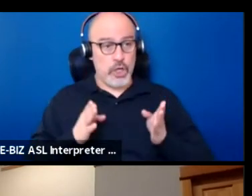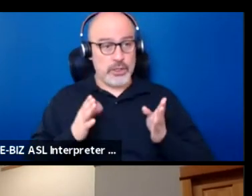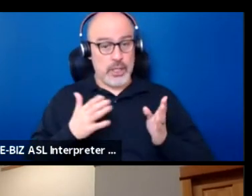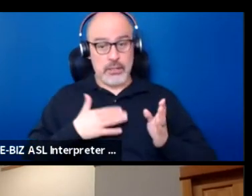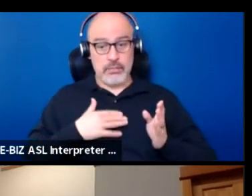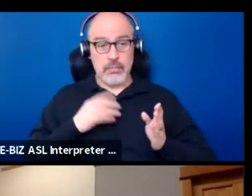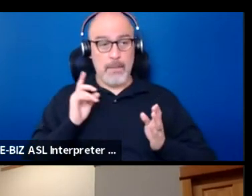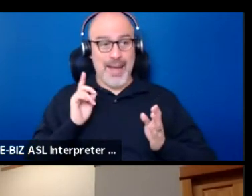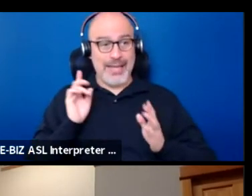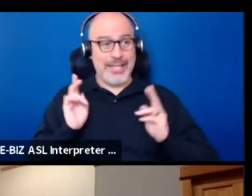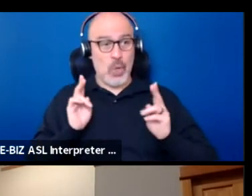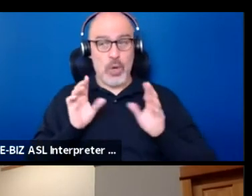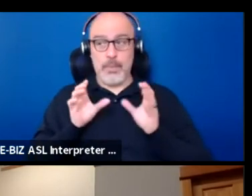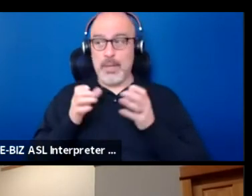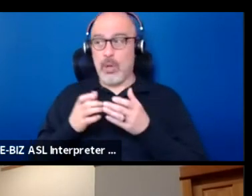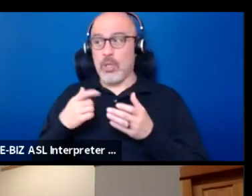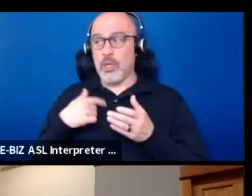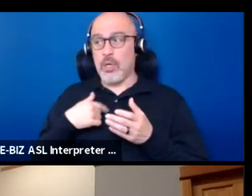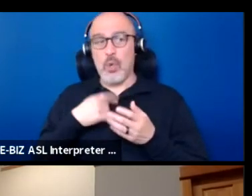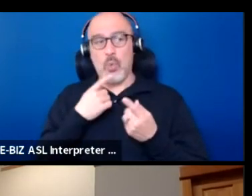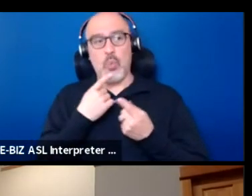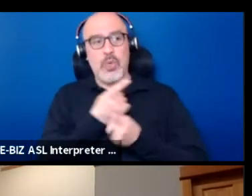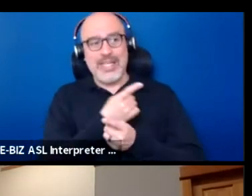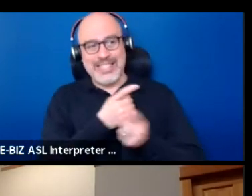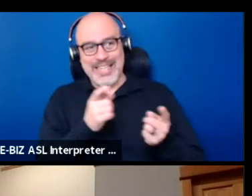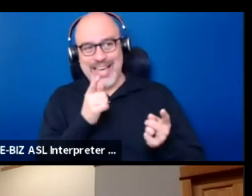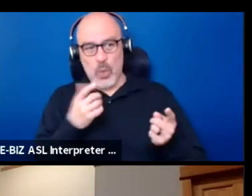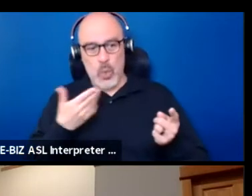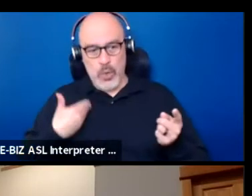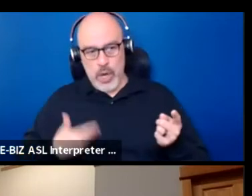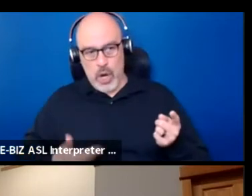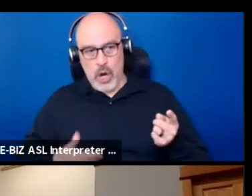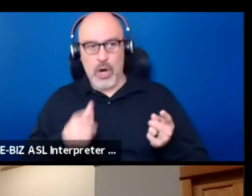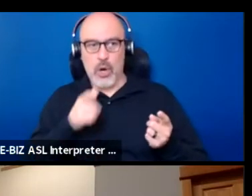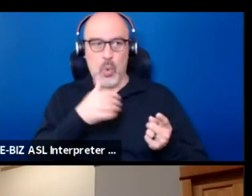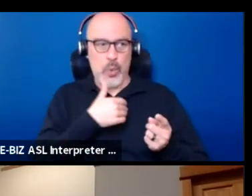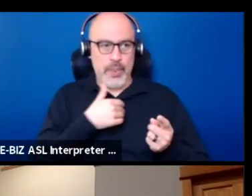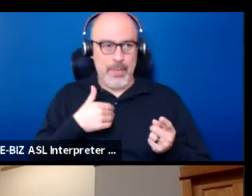we say who we are. We say who our members are.